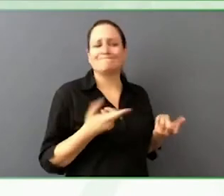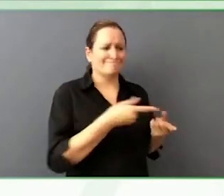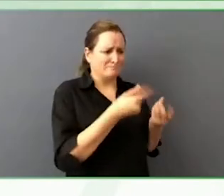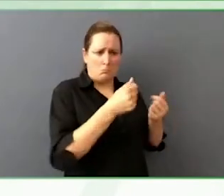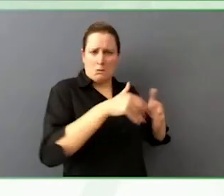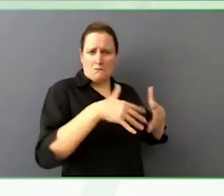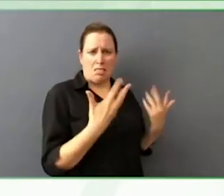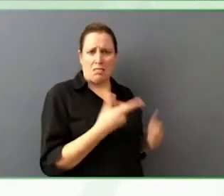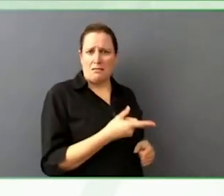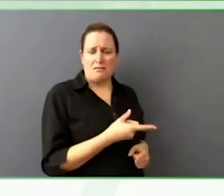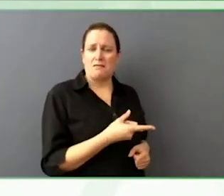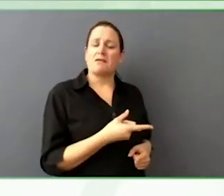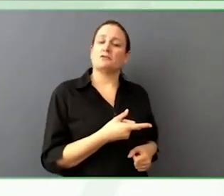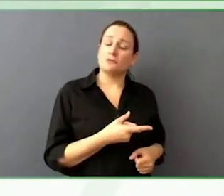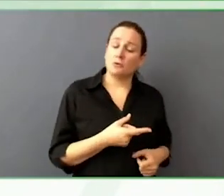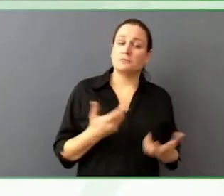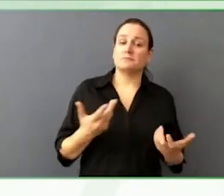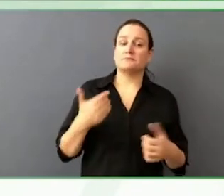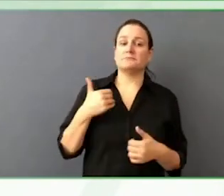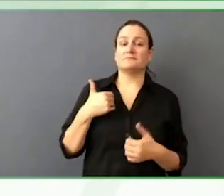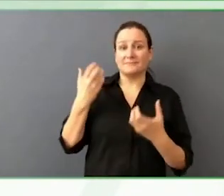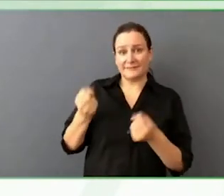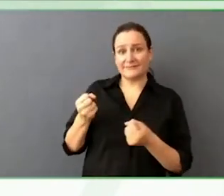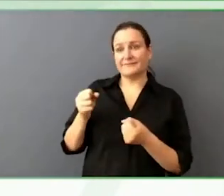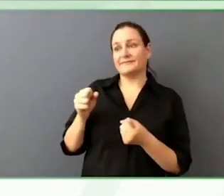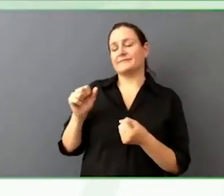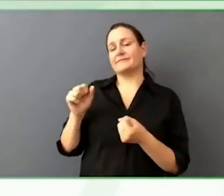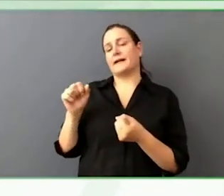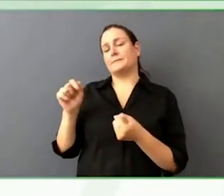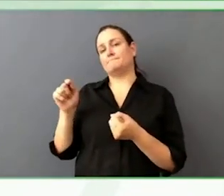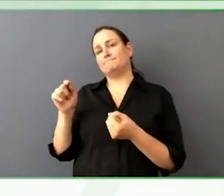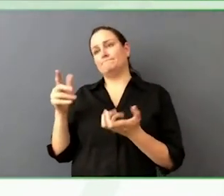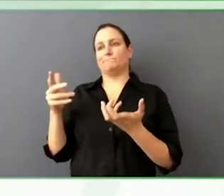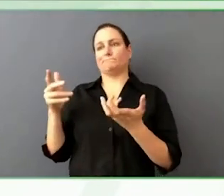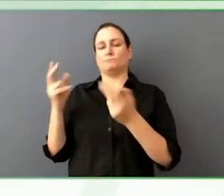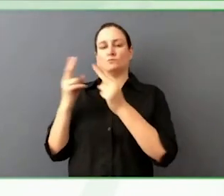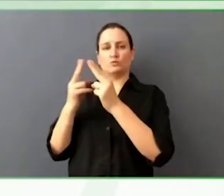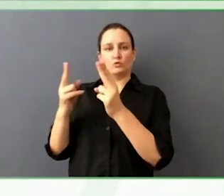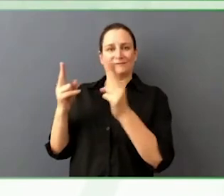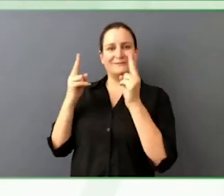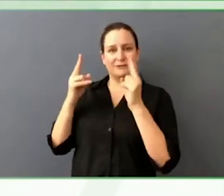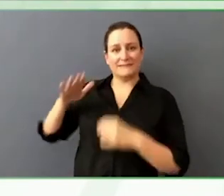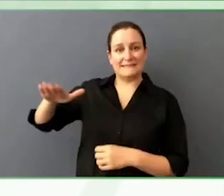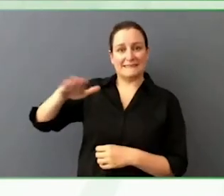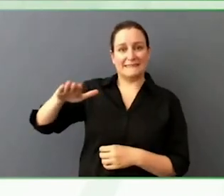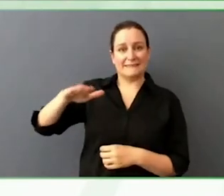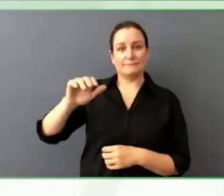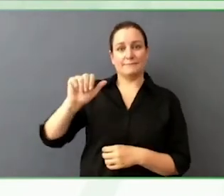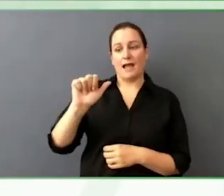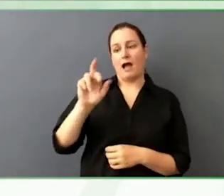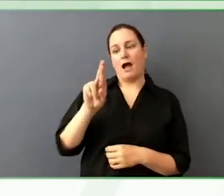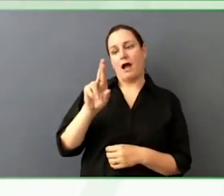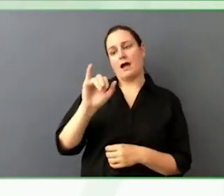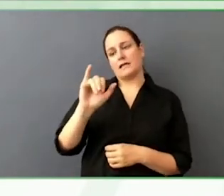She is here with us in Vienna, so she will appreciate their